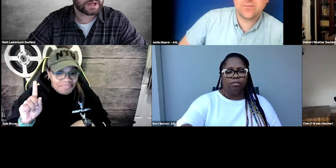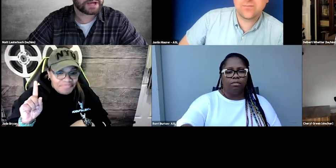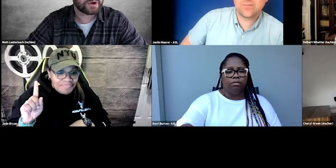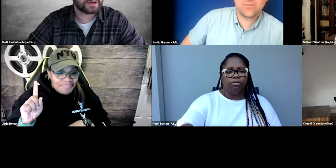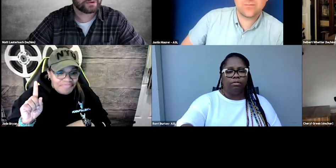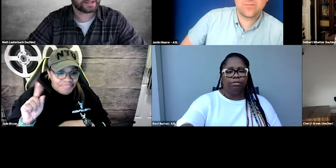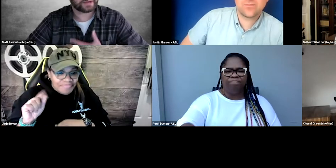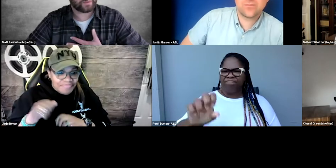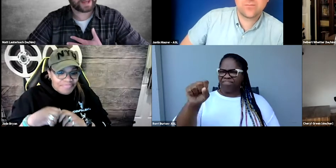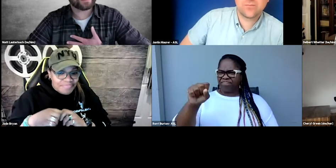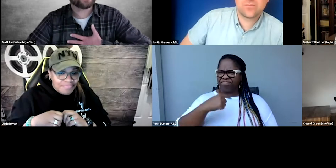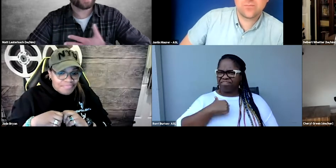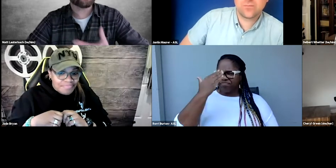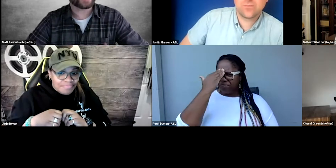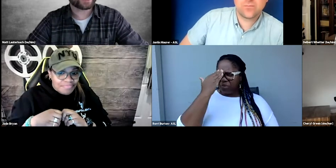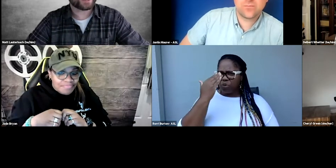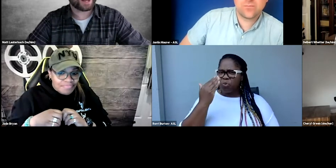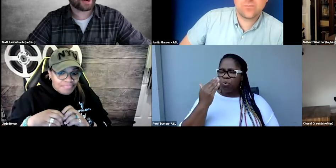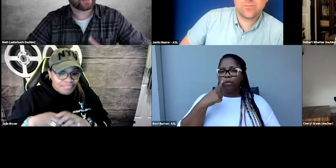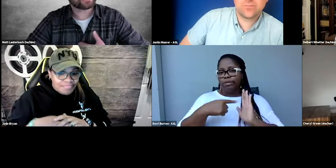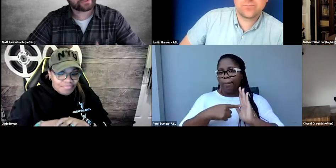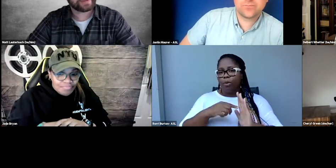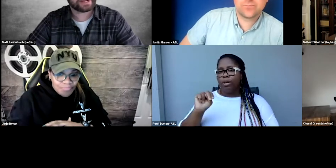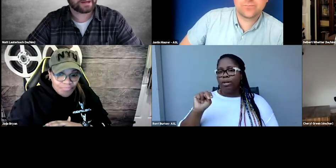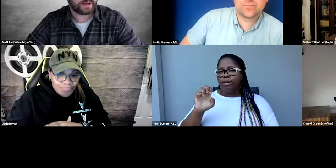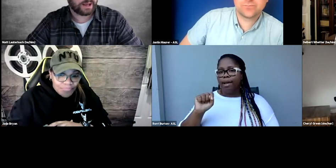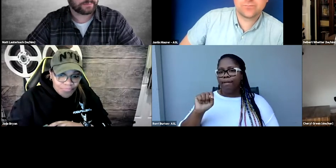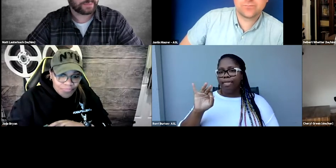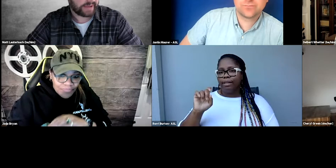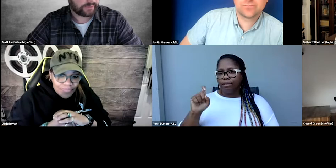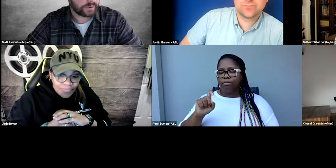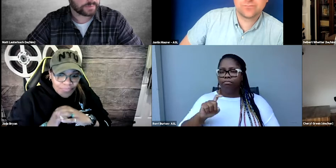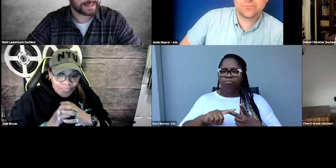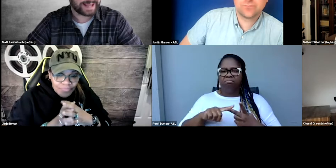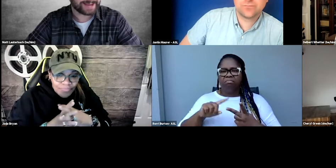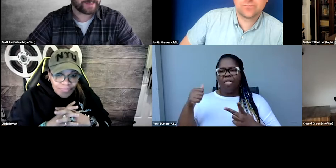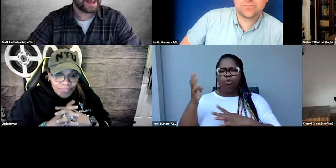And I know that when Netflix and all the streaming platforms came,